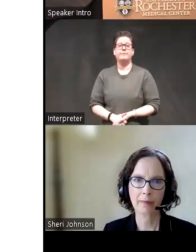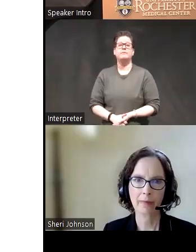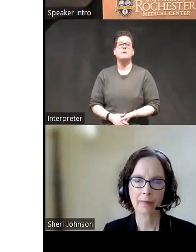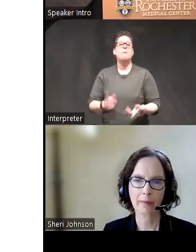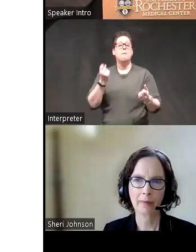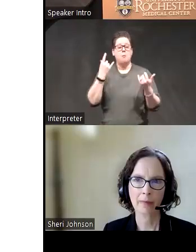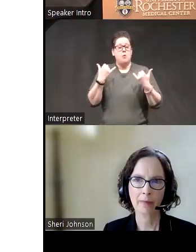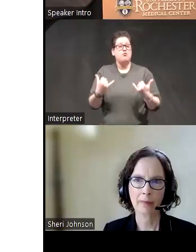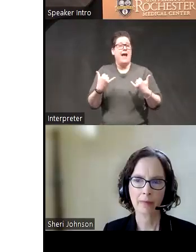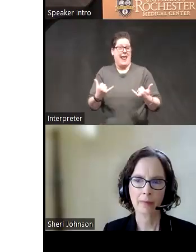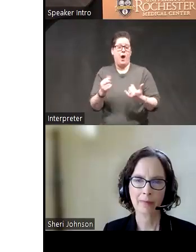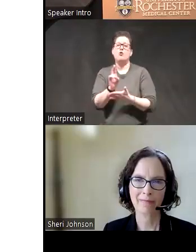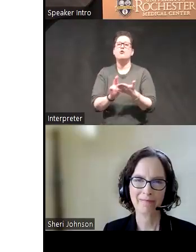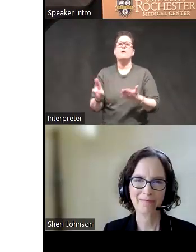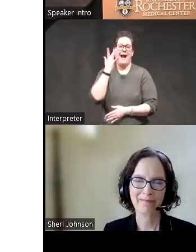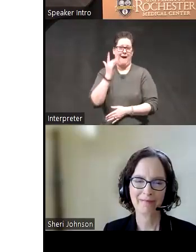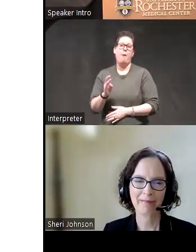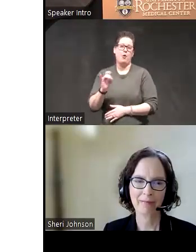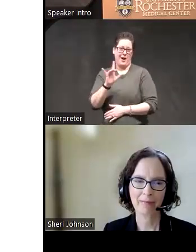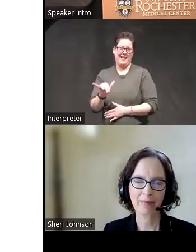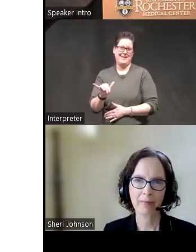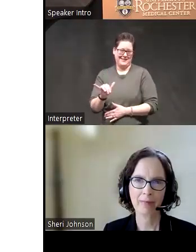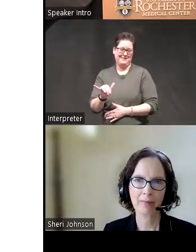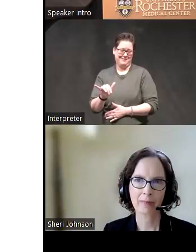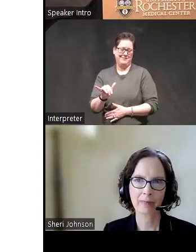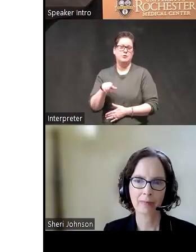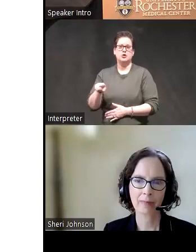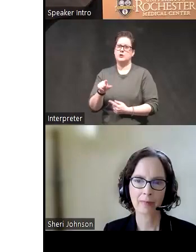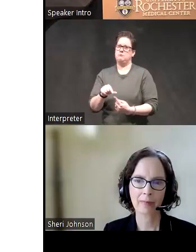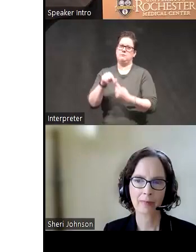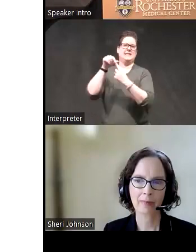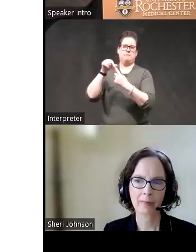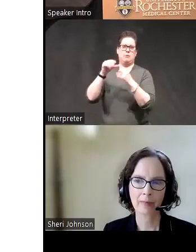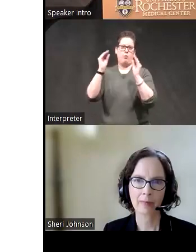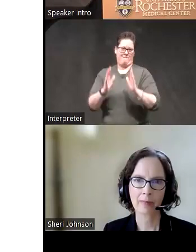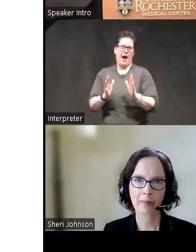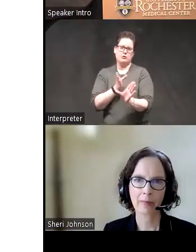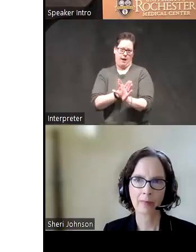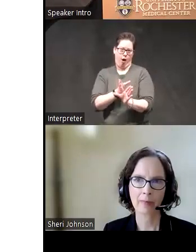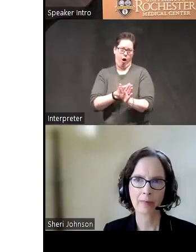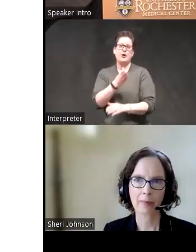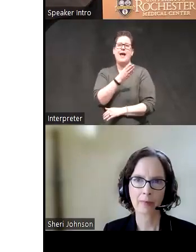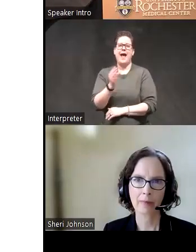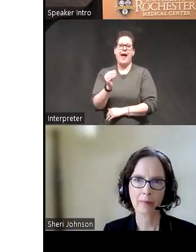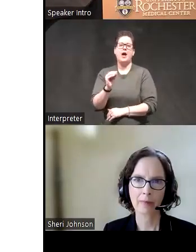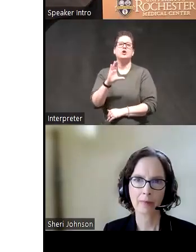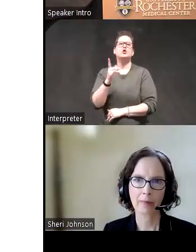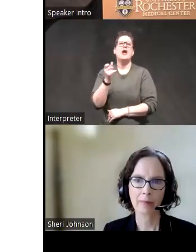um right now though she's at University of California Berkeley where she's a distinguished professor of psychology and a Chancellor's professor